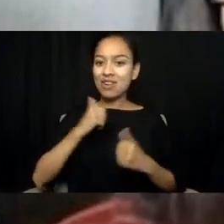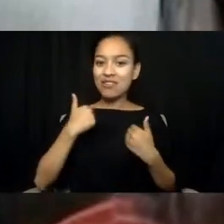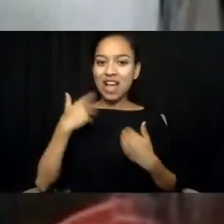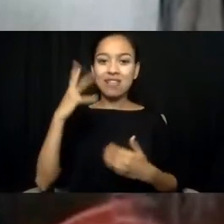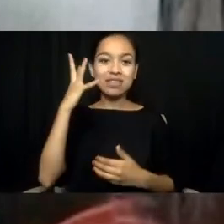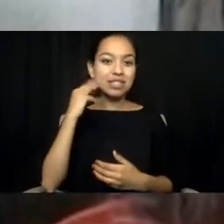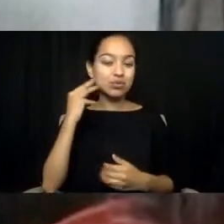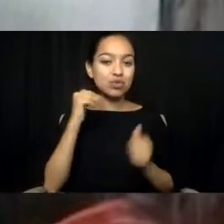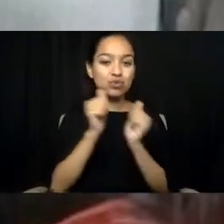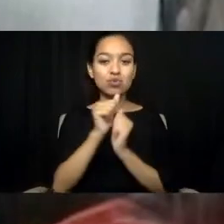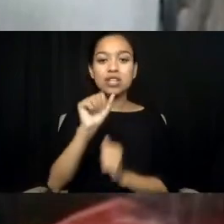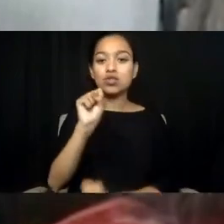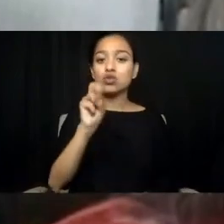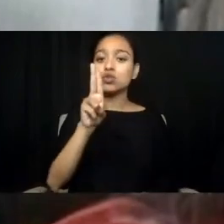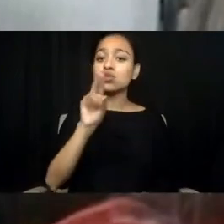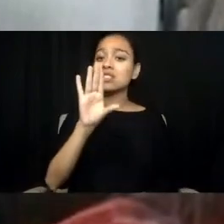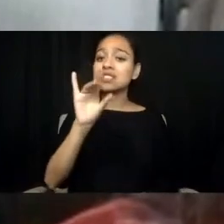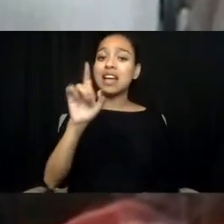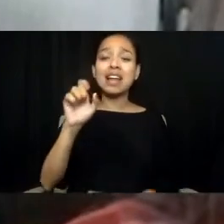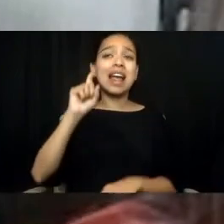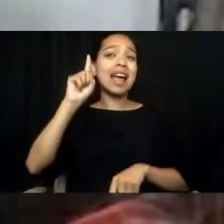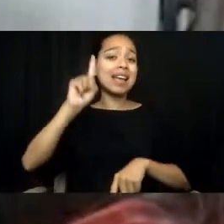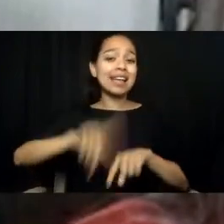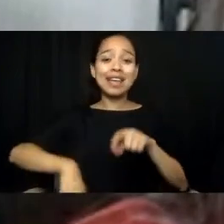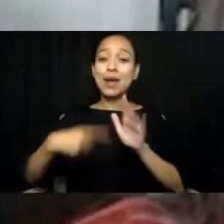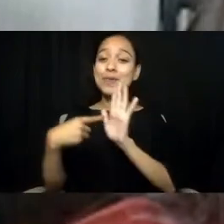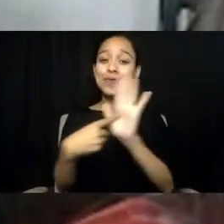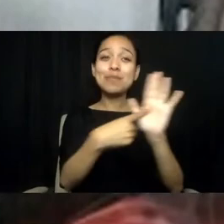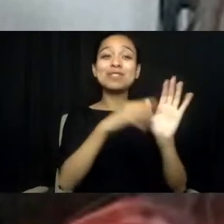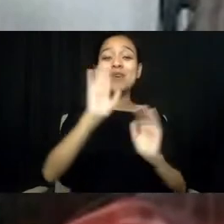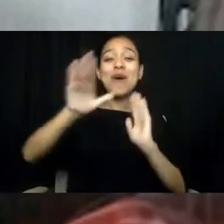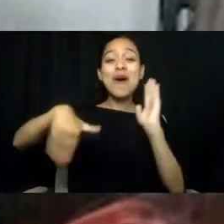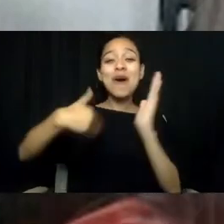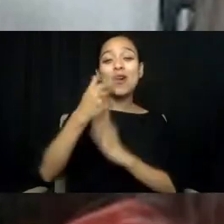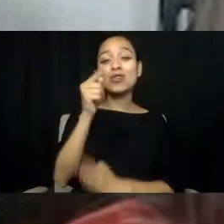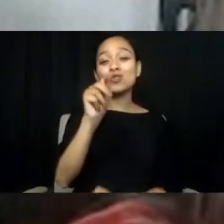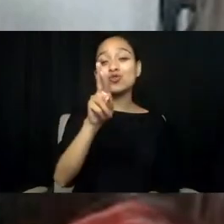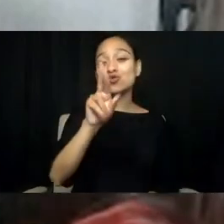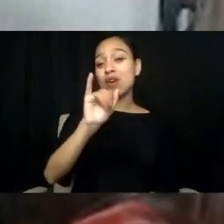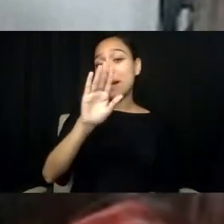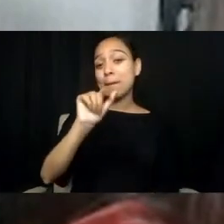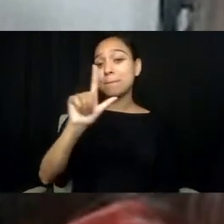all tribal voices and communities, I have a small little video